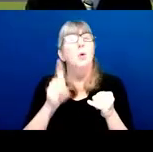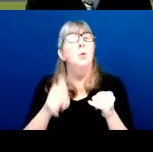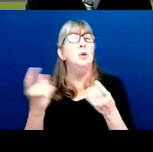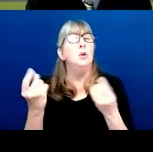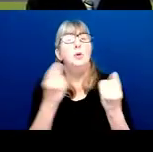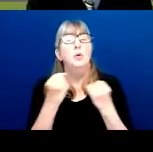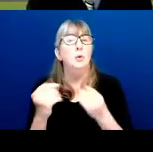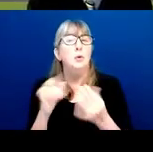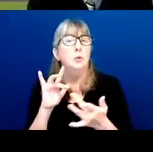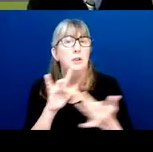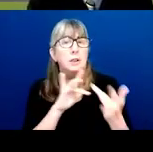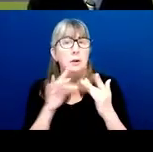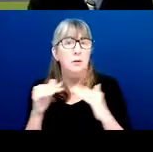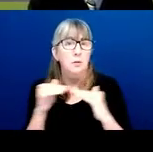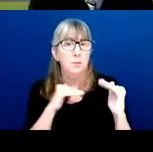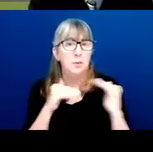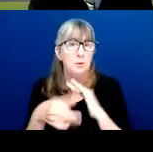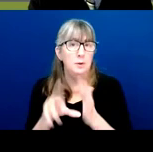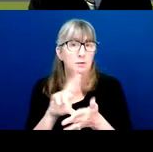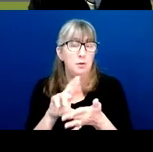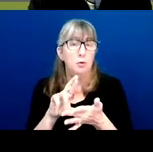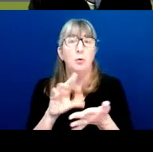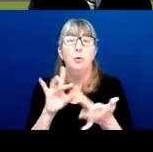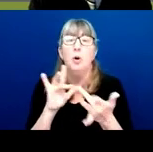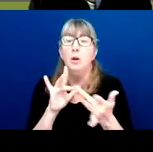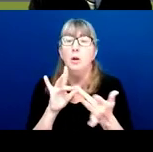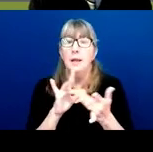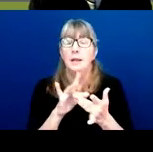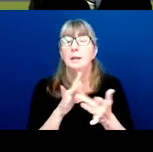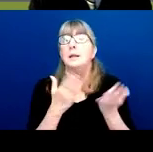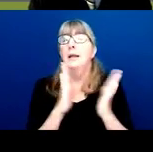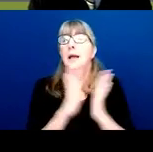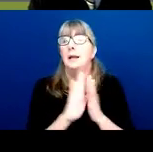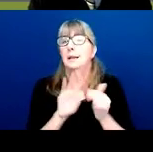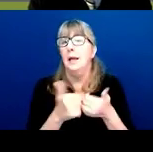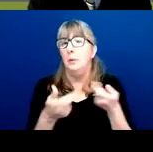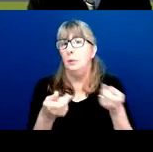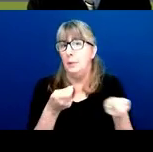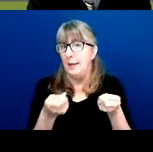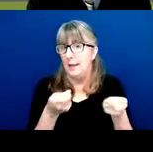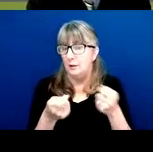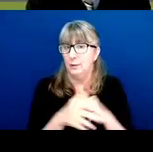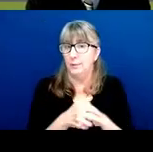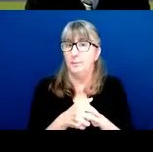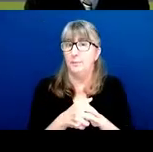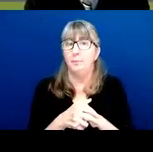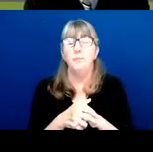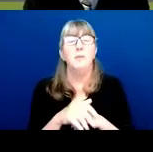to the peer review contact and ask how it will be handled. Those decisions are always tentative